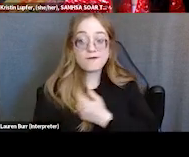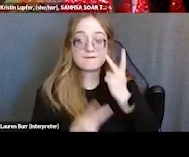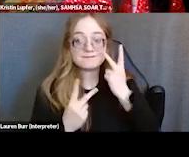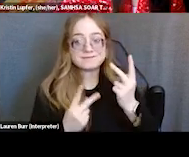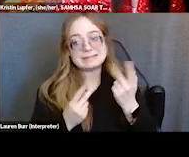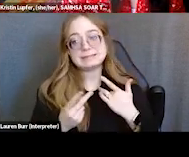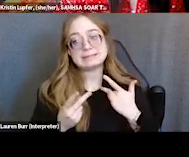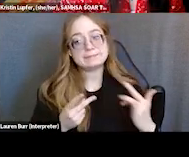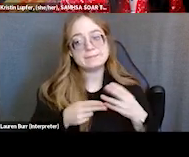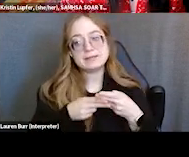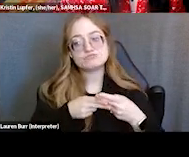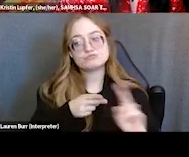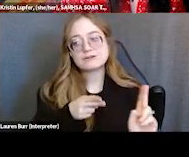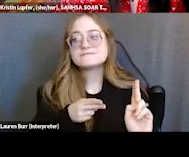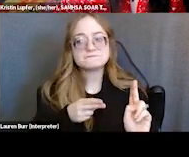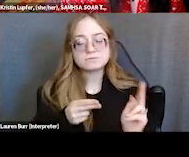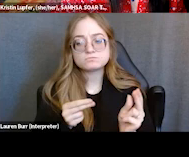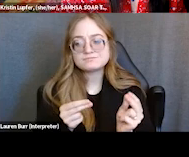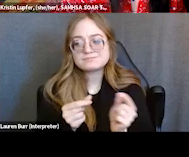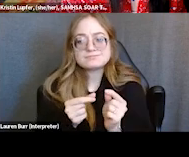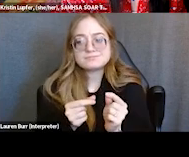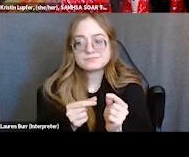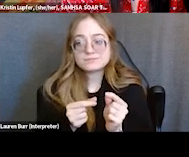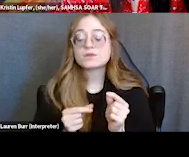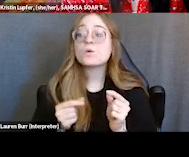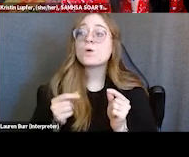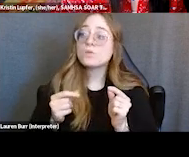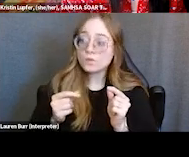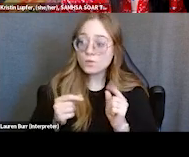And so, we get a full story when we speak to you all